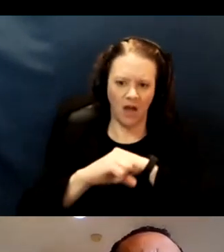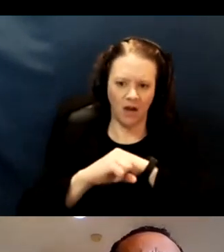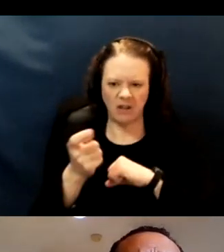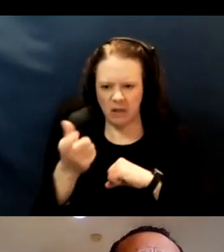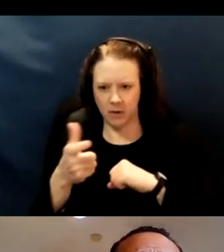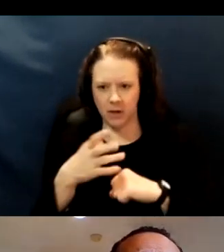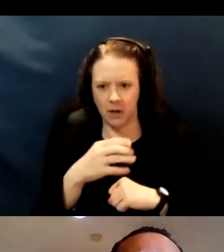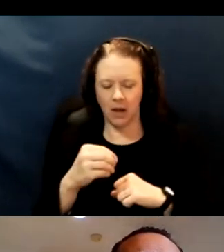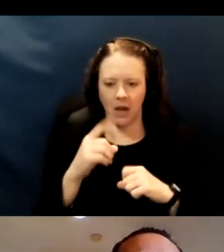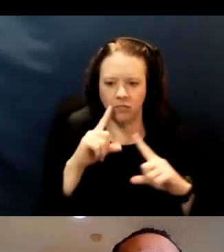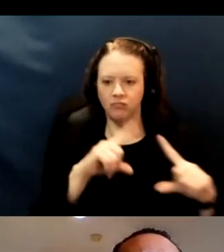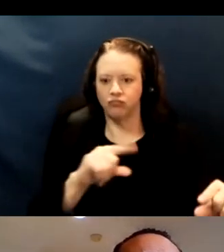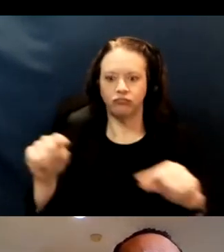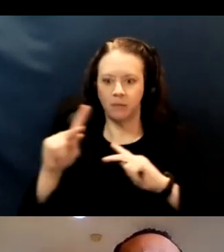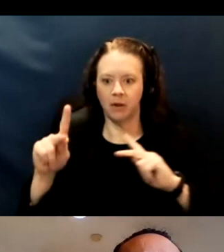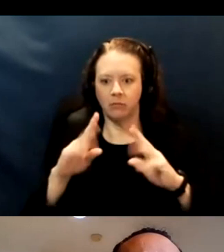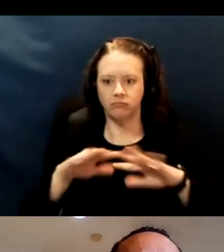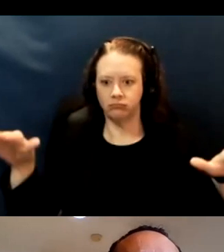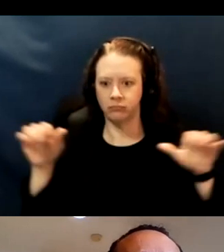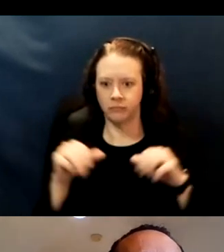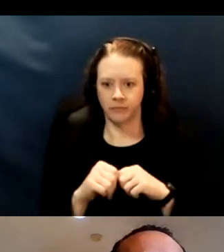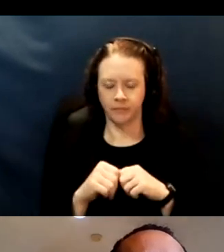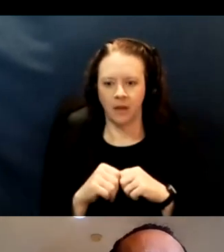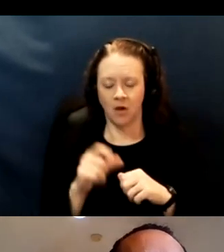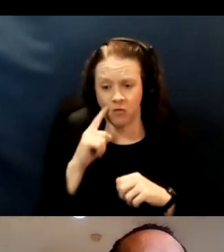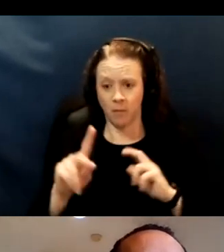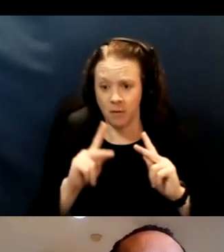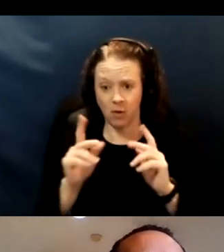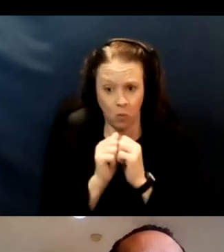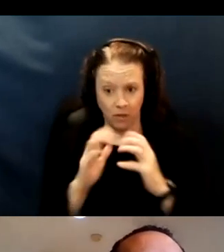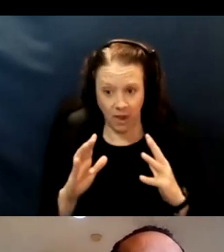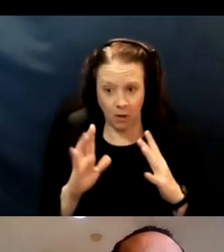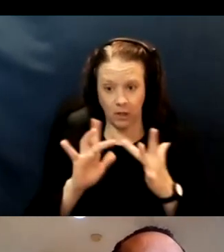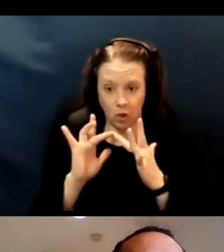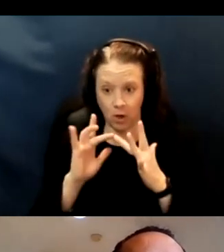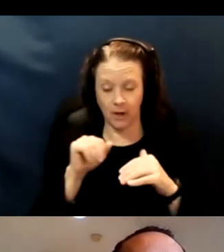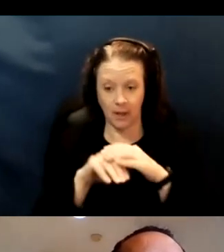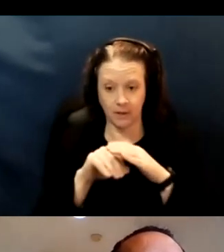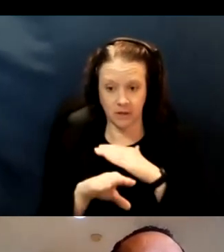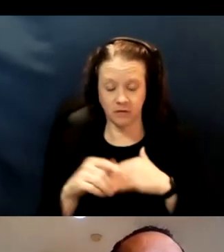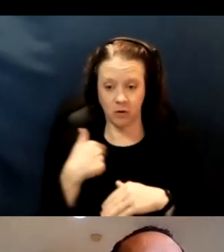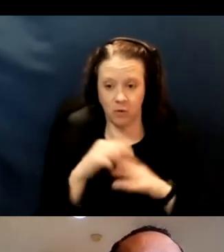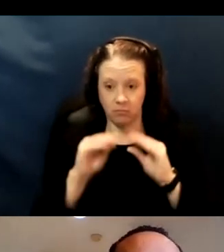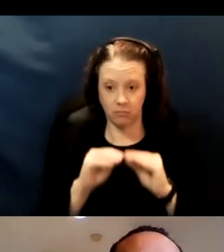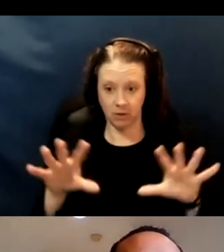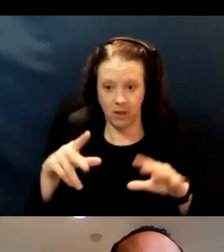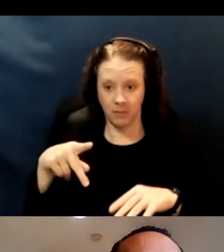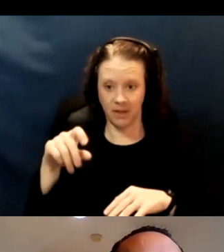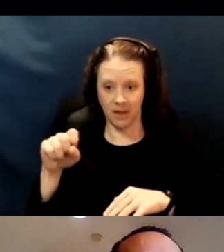For people without internet access, we've launched PSA's, public service announcements